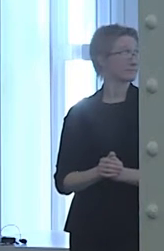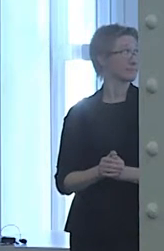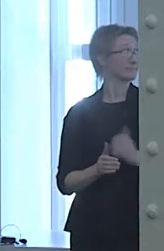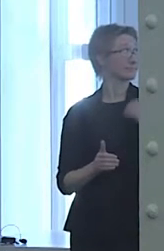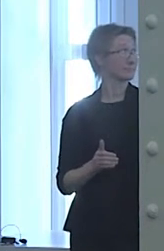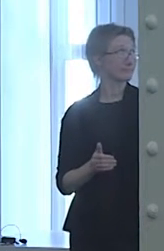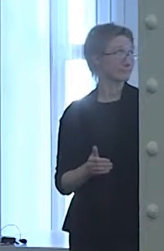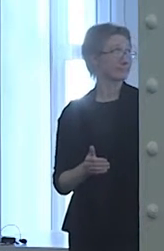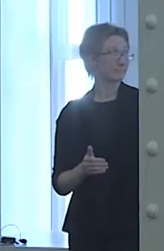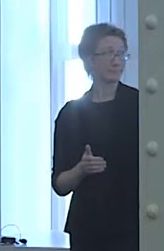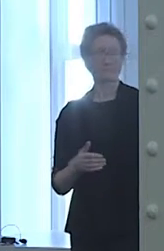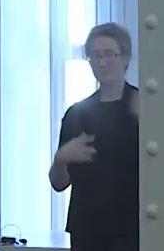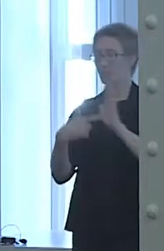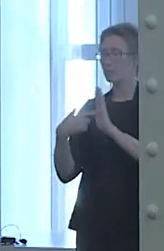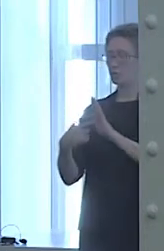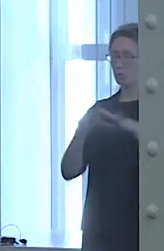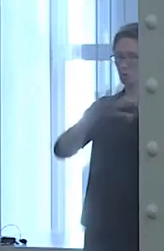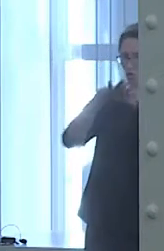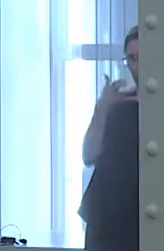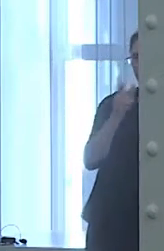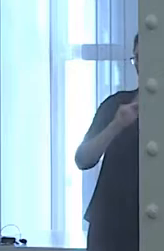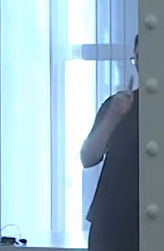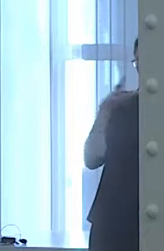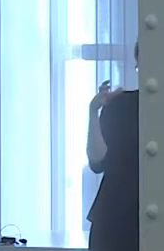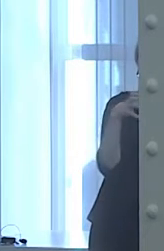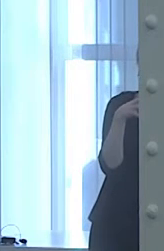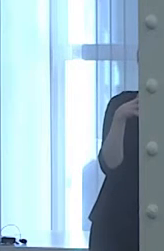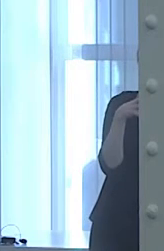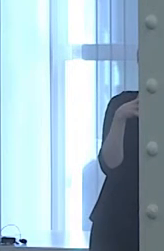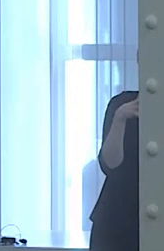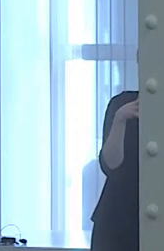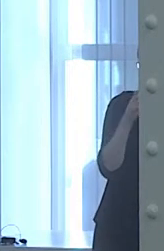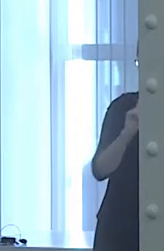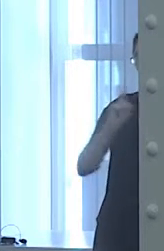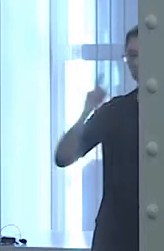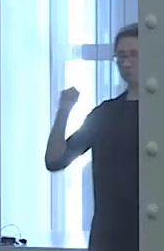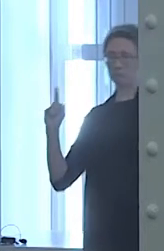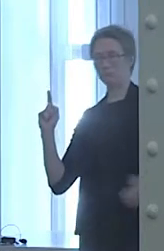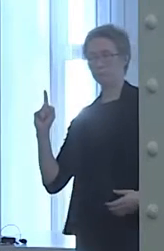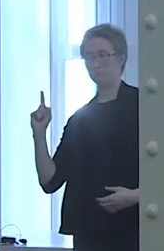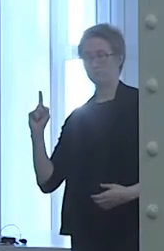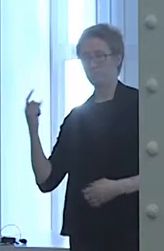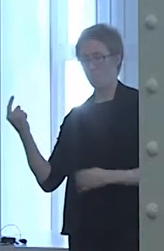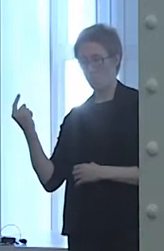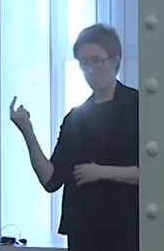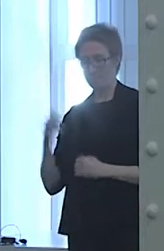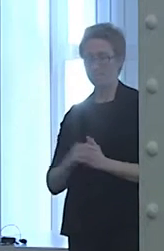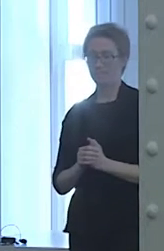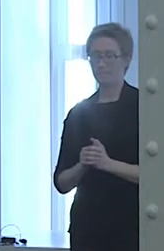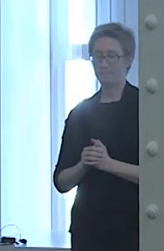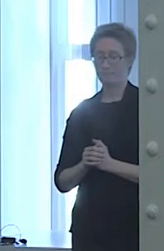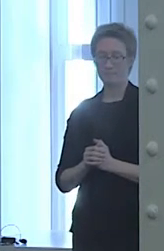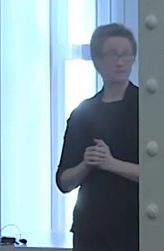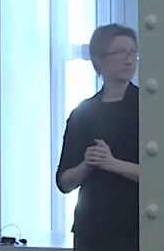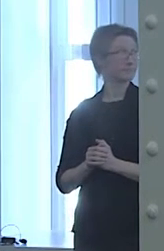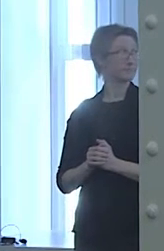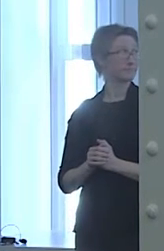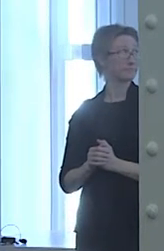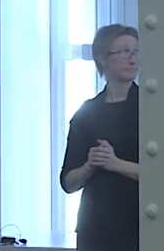we have one person alone, standing out. And so the left side is symbolic of interdependent